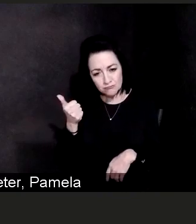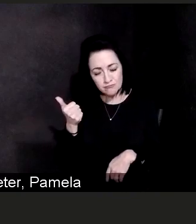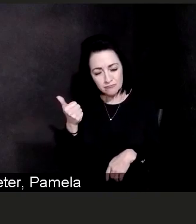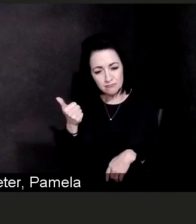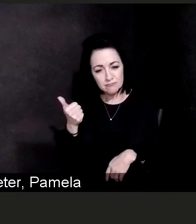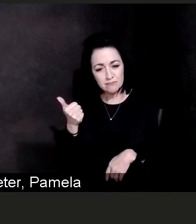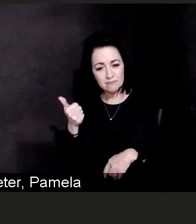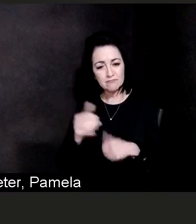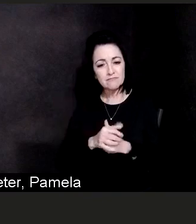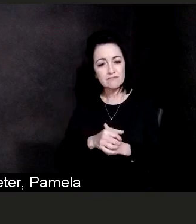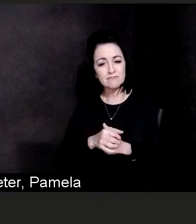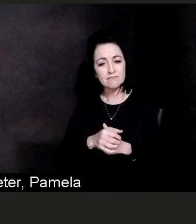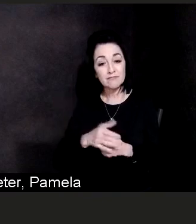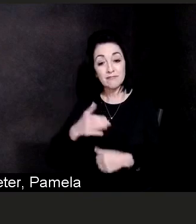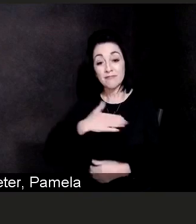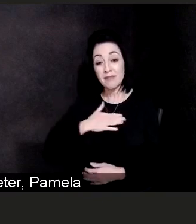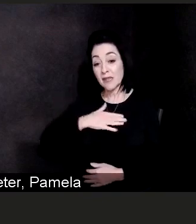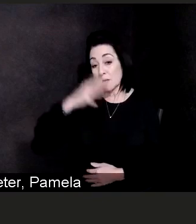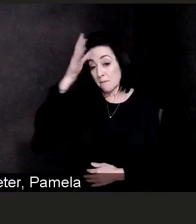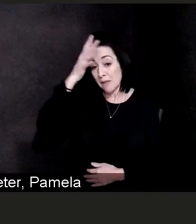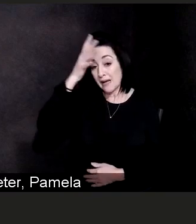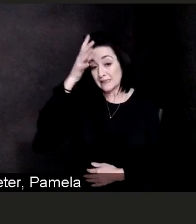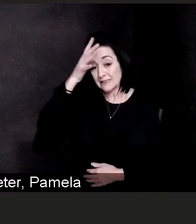my dad passed away in October of 2019,